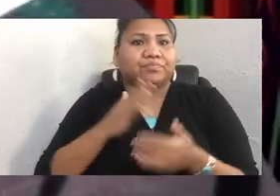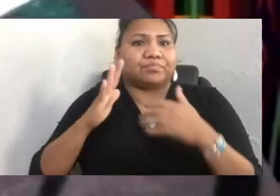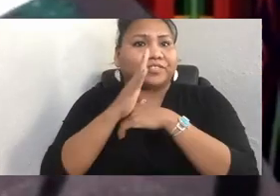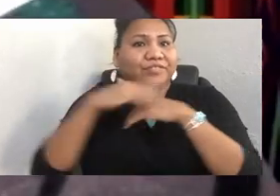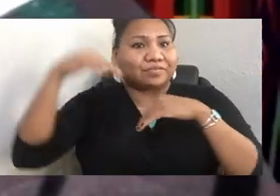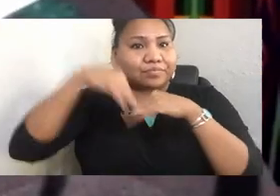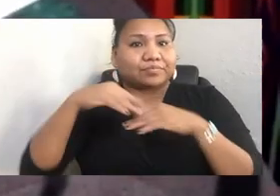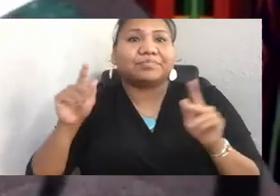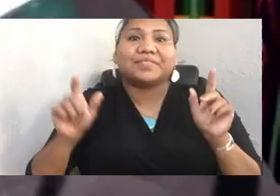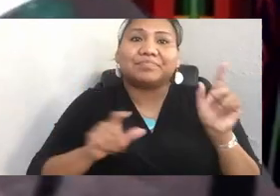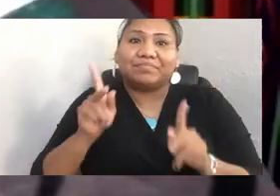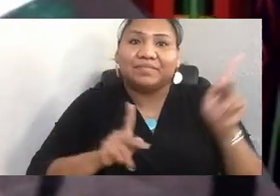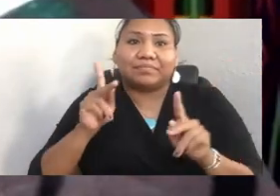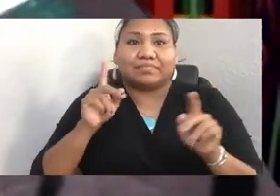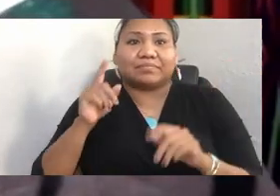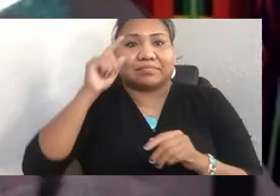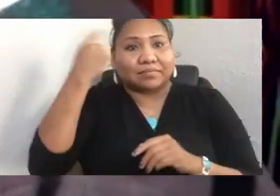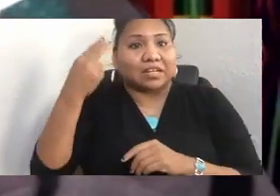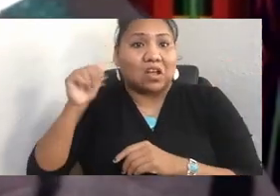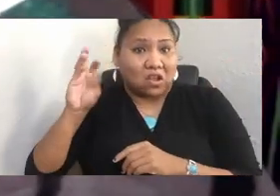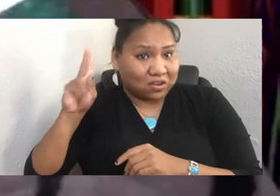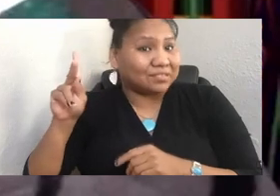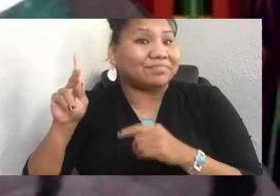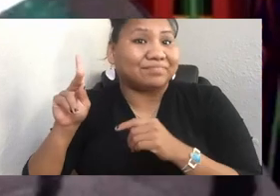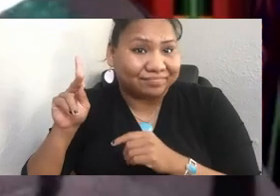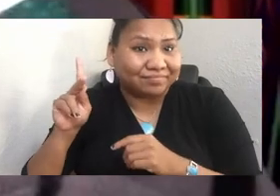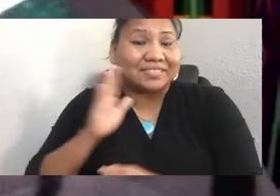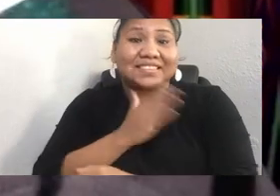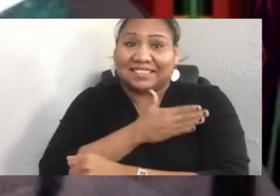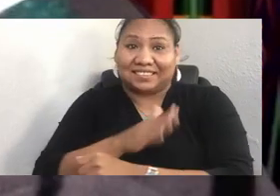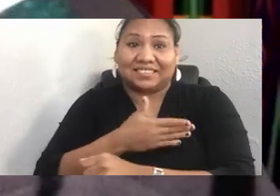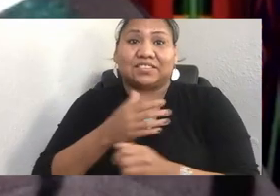are a central part of the Lummi community,